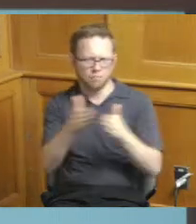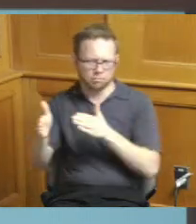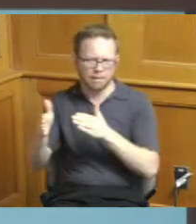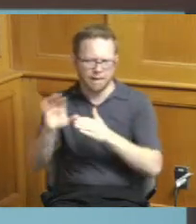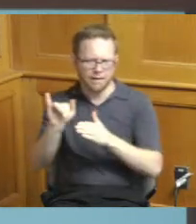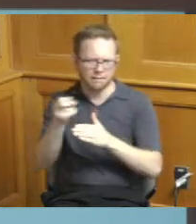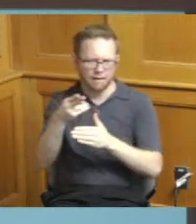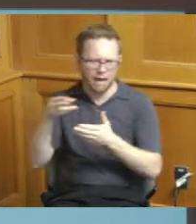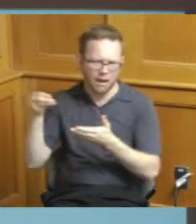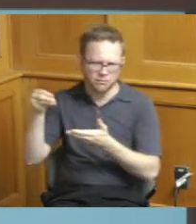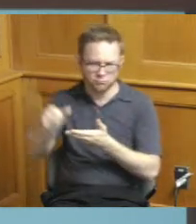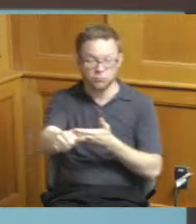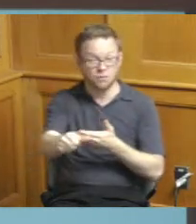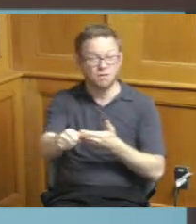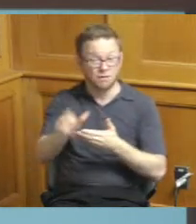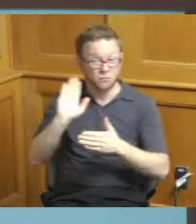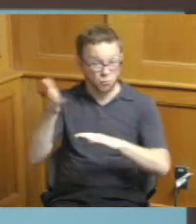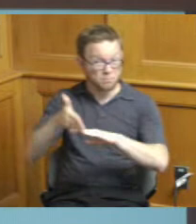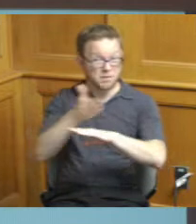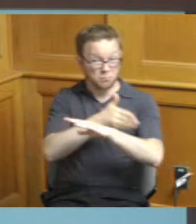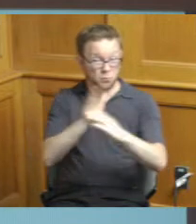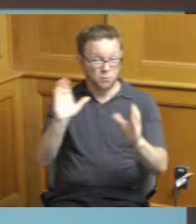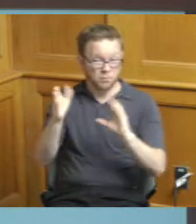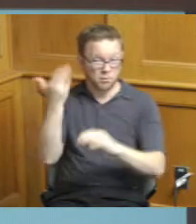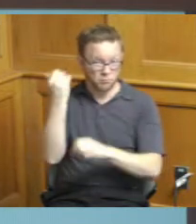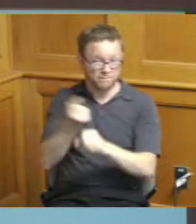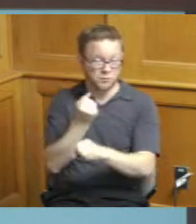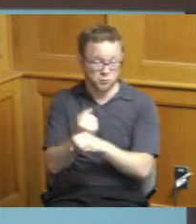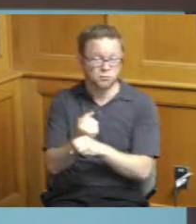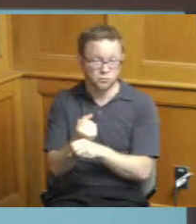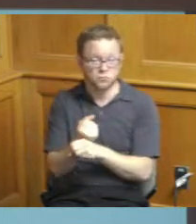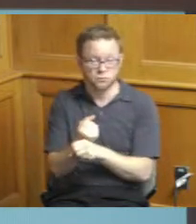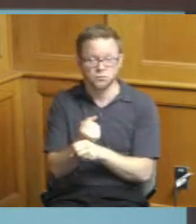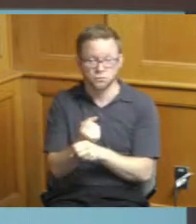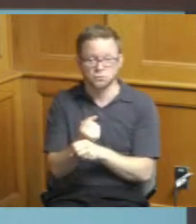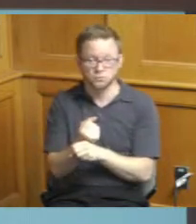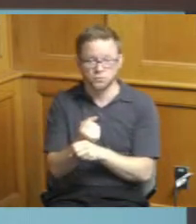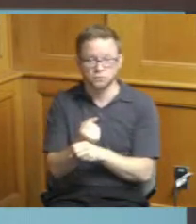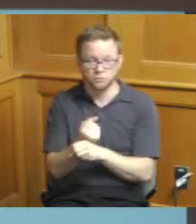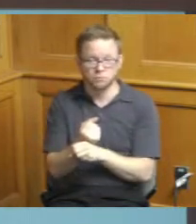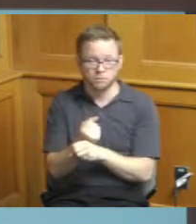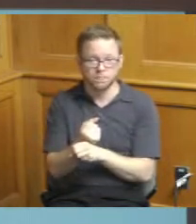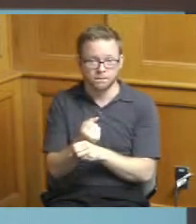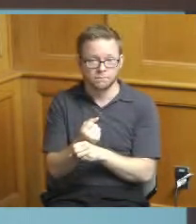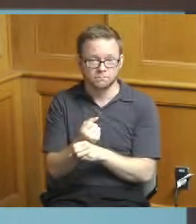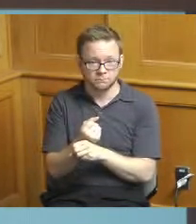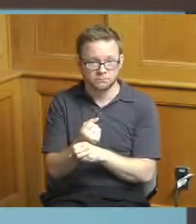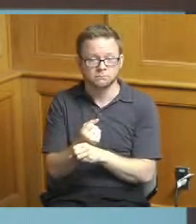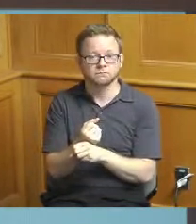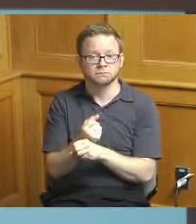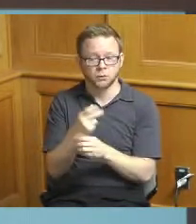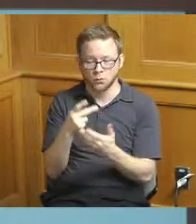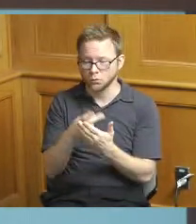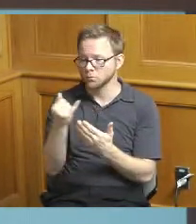our past performance in terms of you know really sticking with and getting the projects encumbered